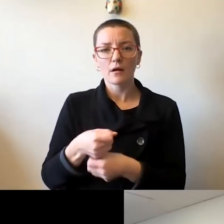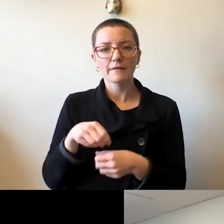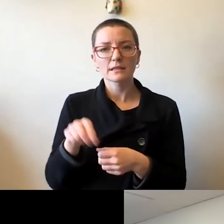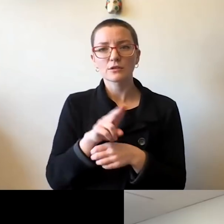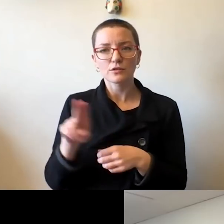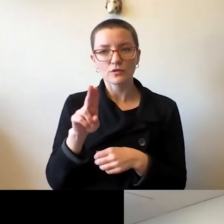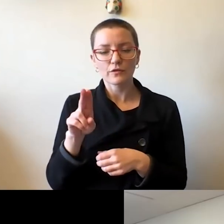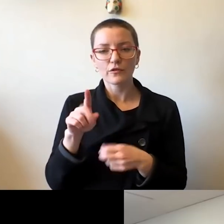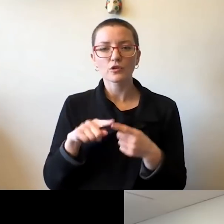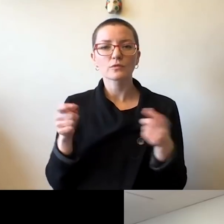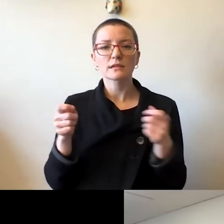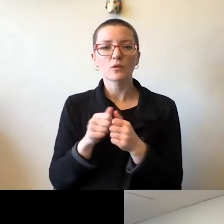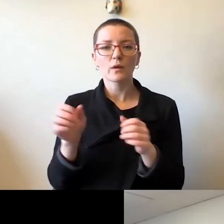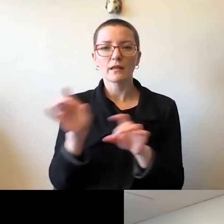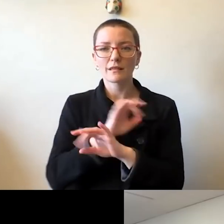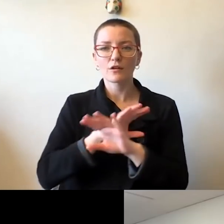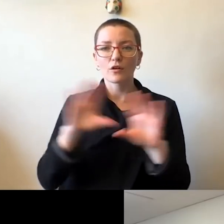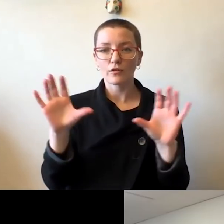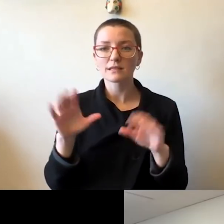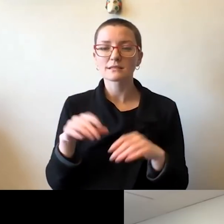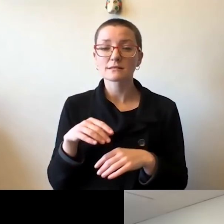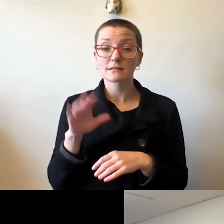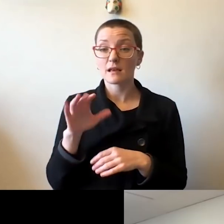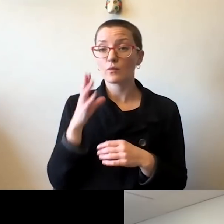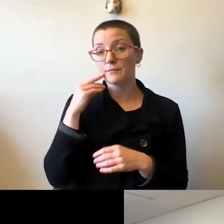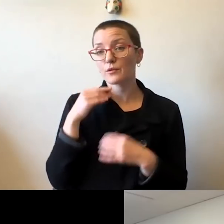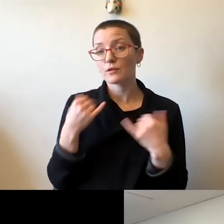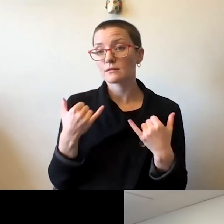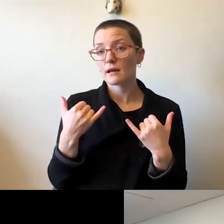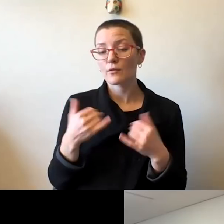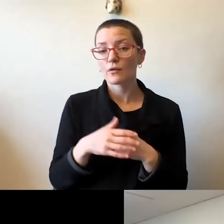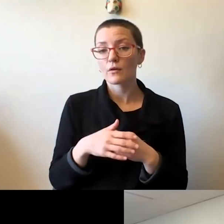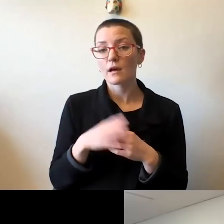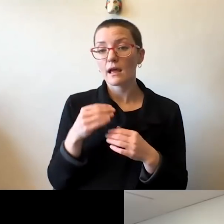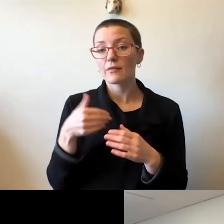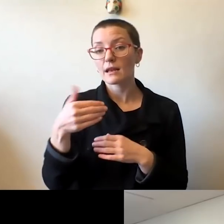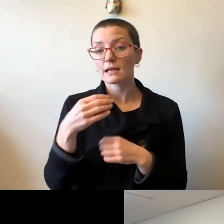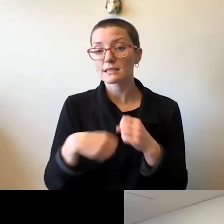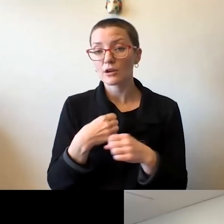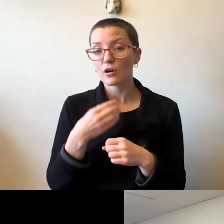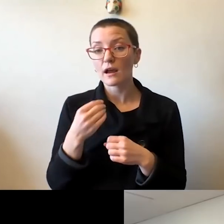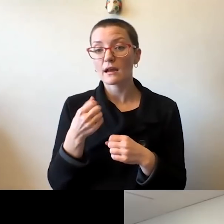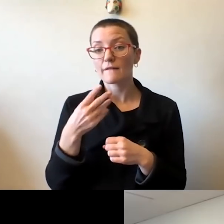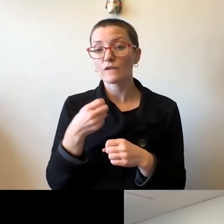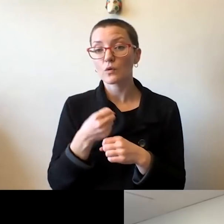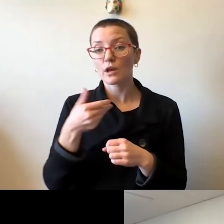with a crisis that we're going to be experiencing this year, and the next year, and perhaps a couple of years down the road.